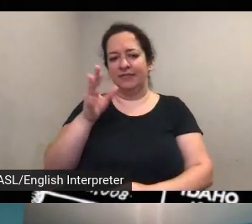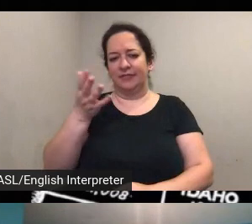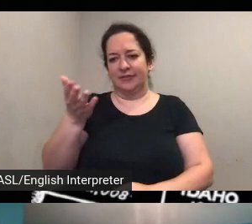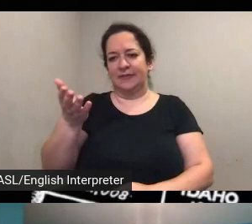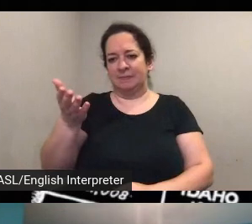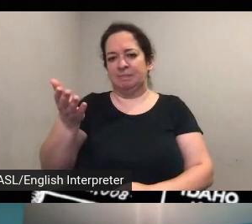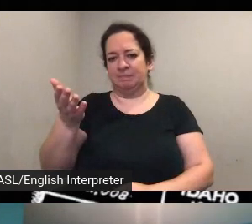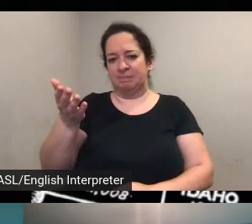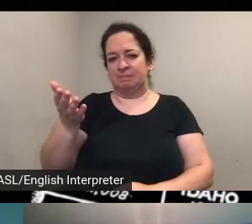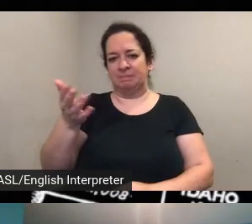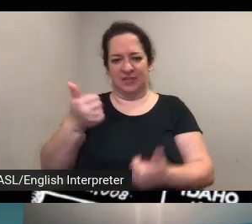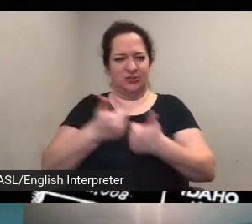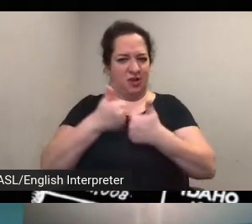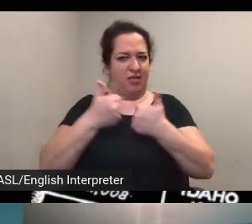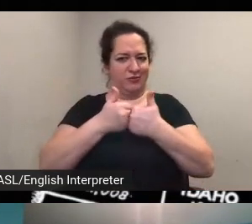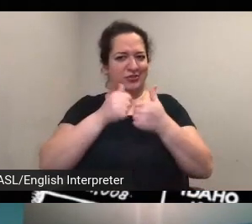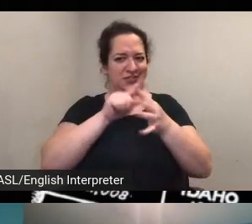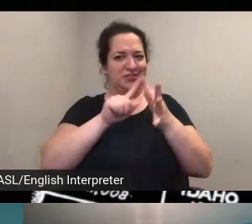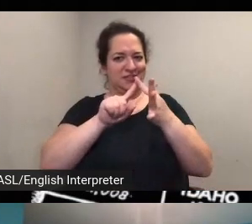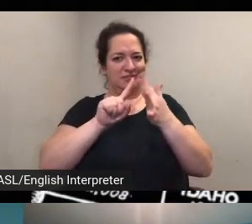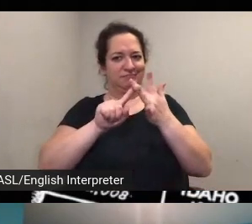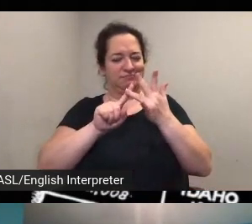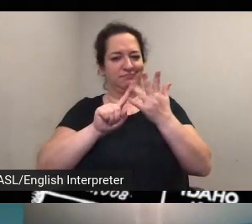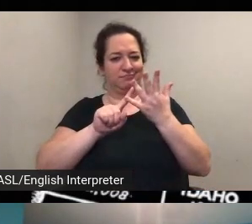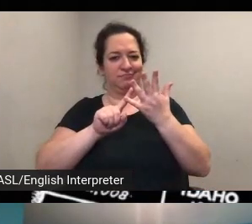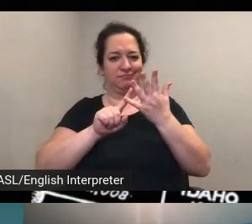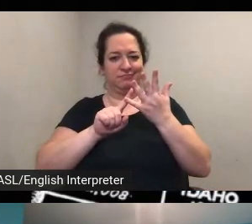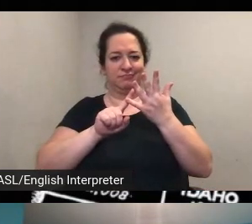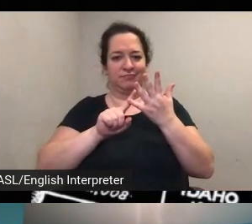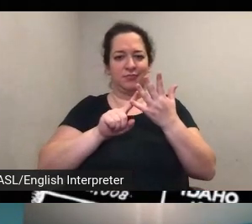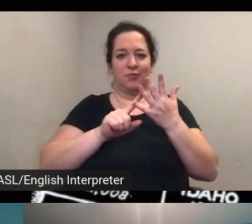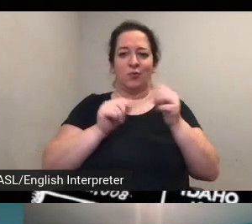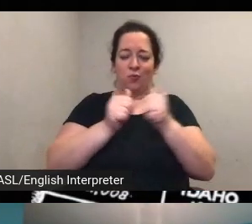challenges for us uh with like with like correspondence